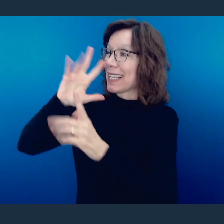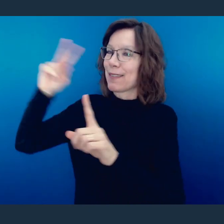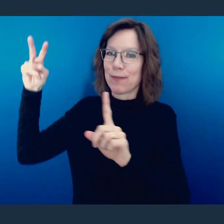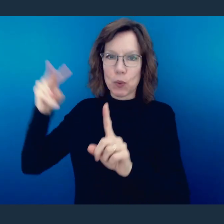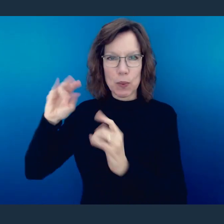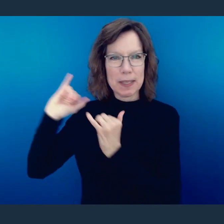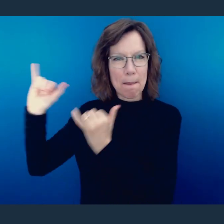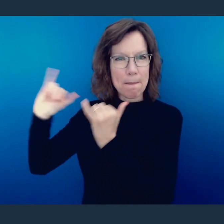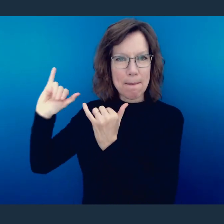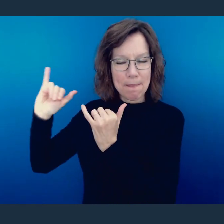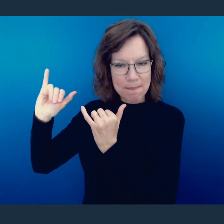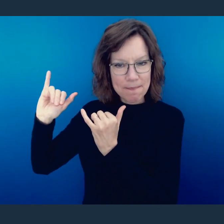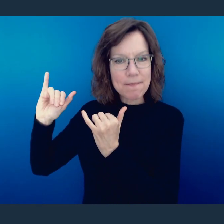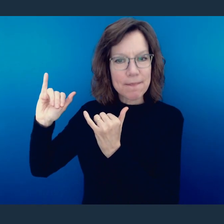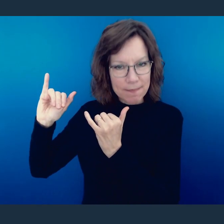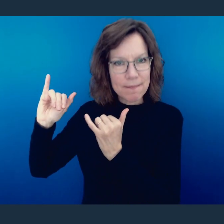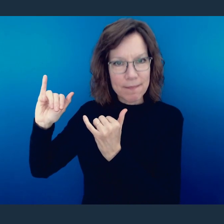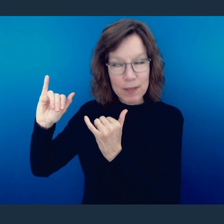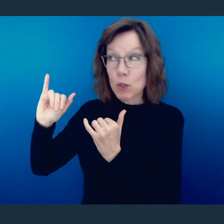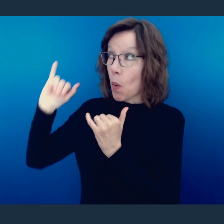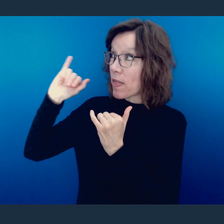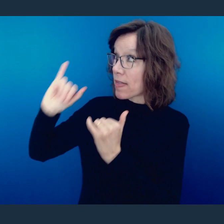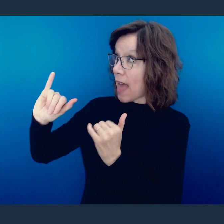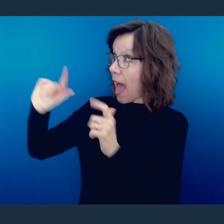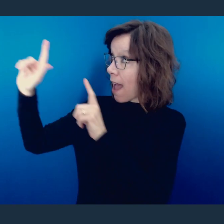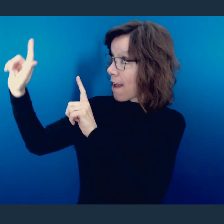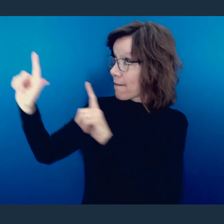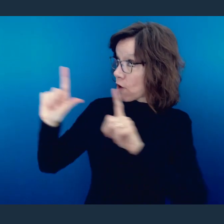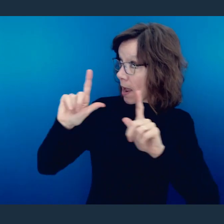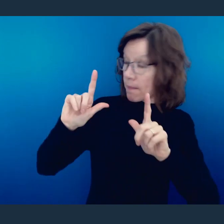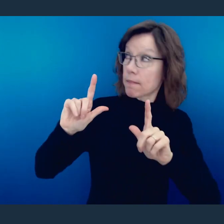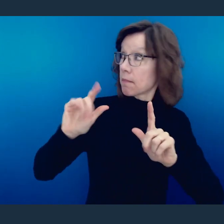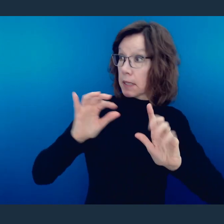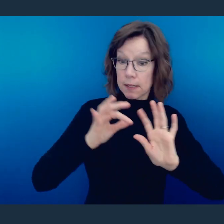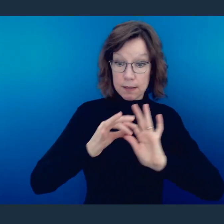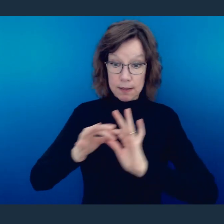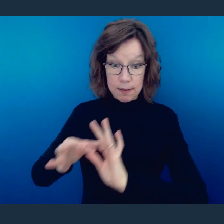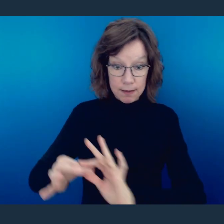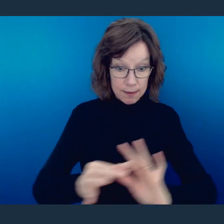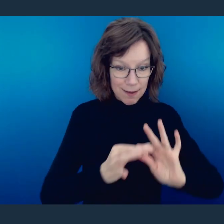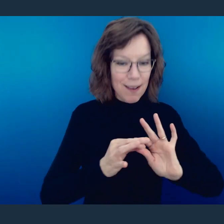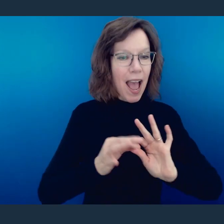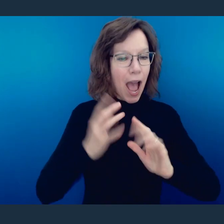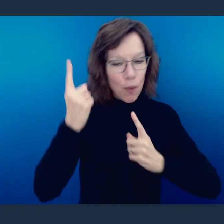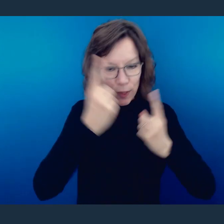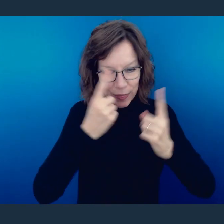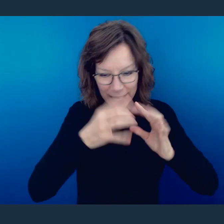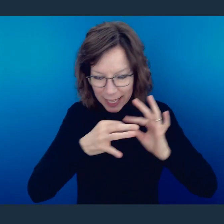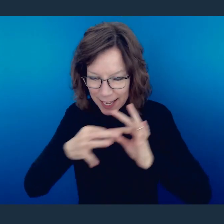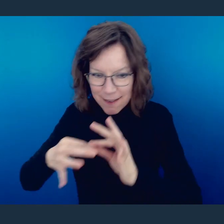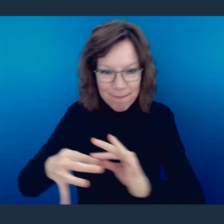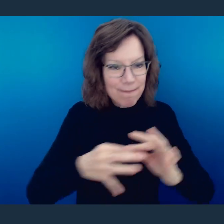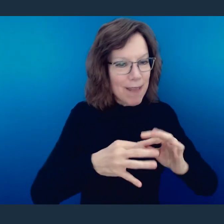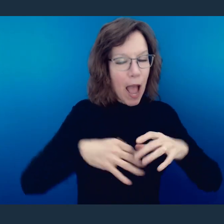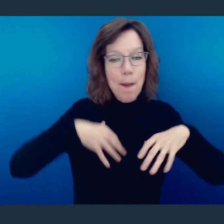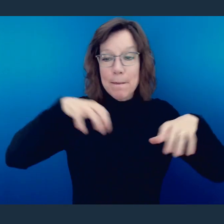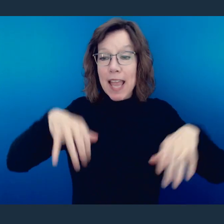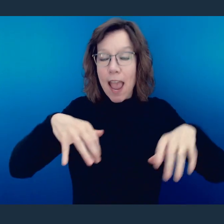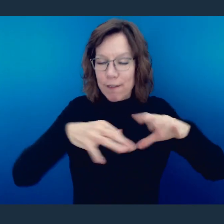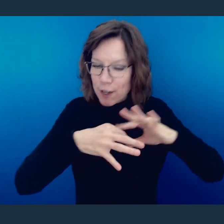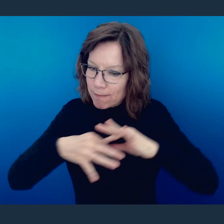this issue. And in doing so, may you walk in harmonious thought and behavior not only